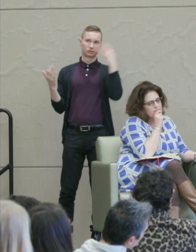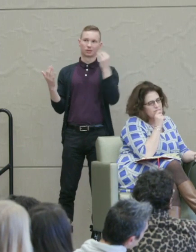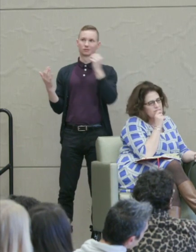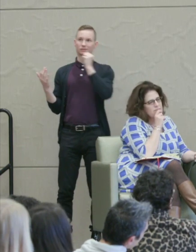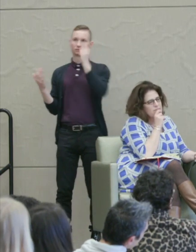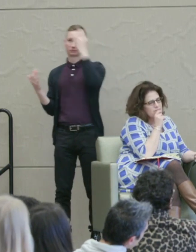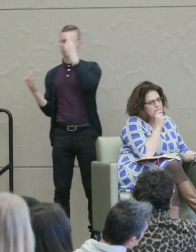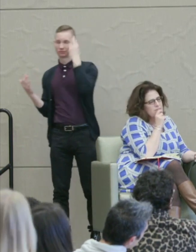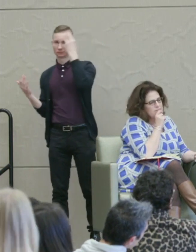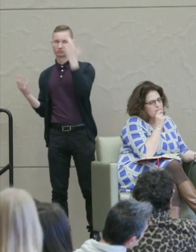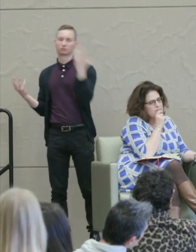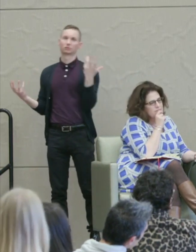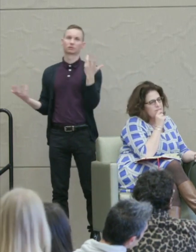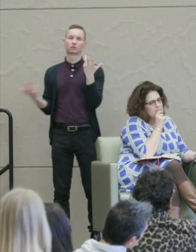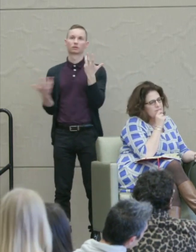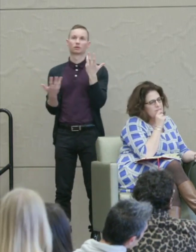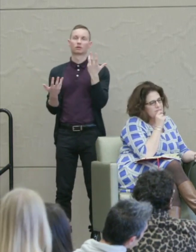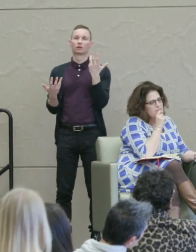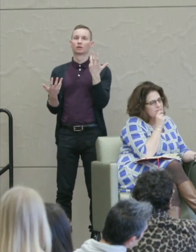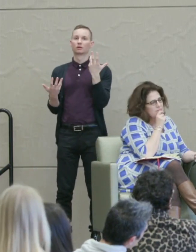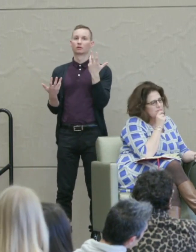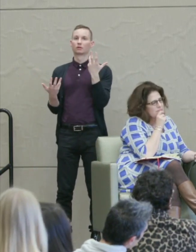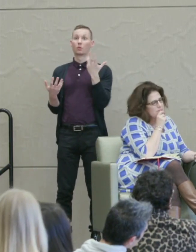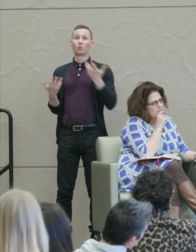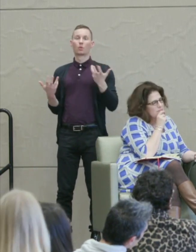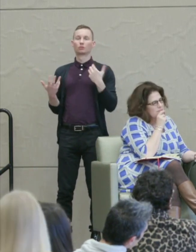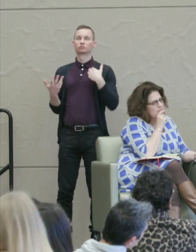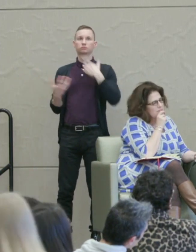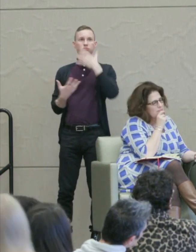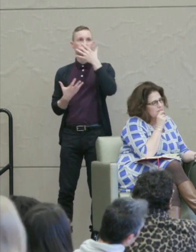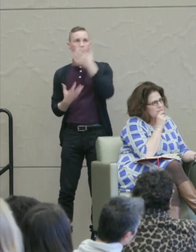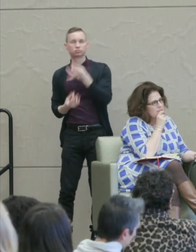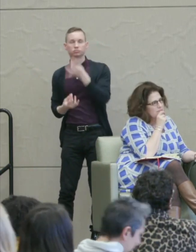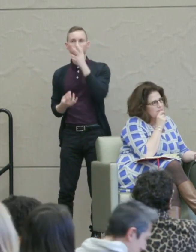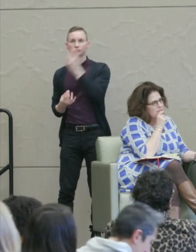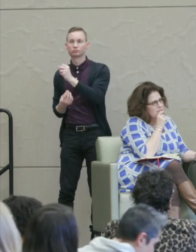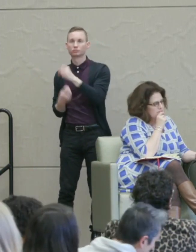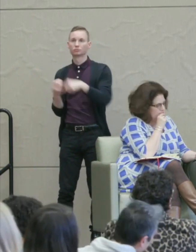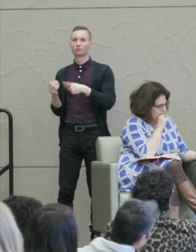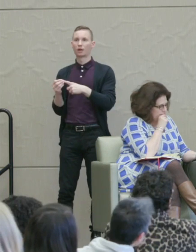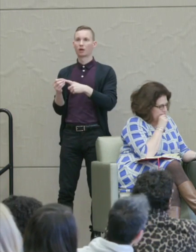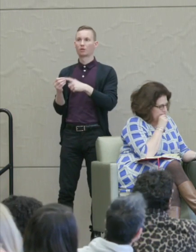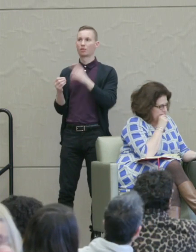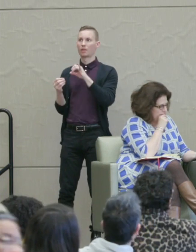And part of what was so provocative and so interesting about the address today in terms